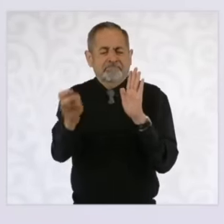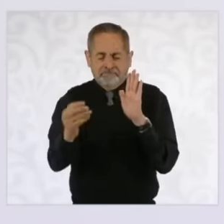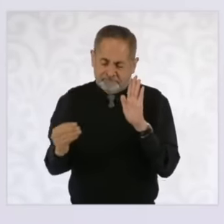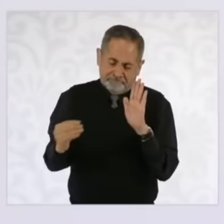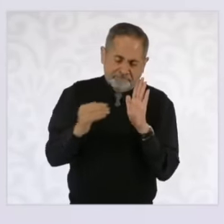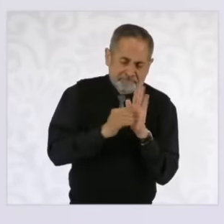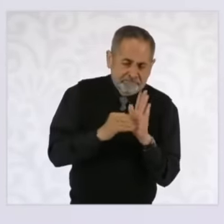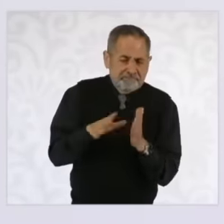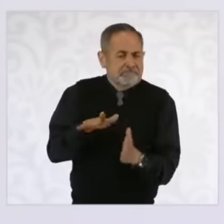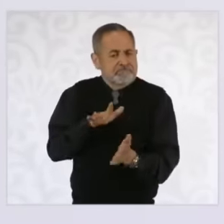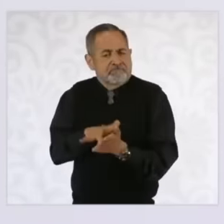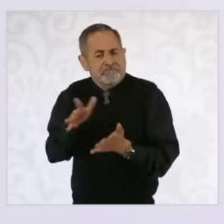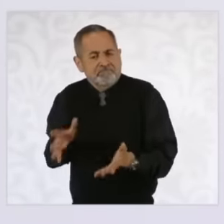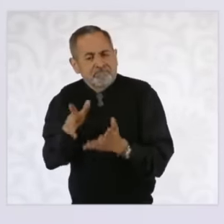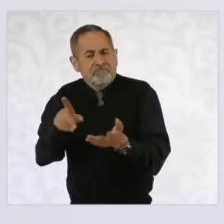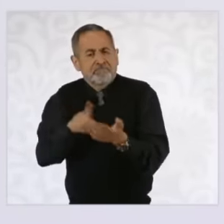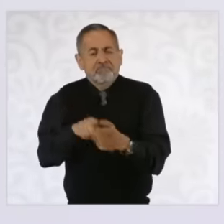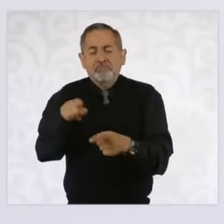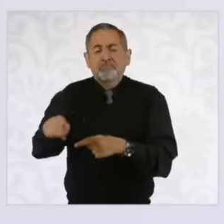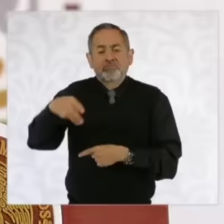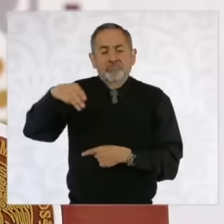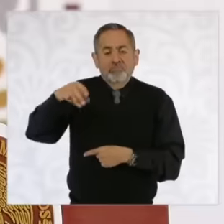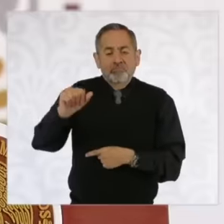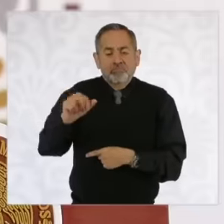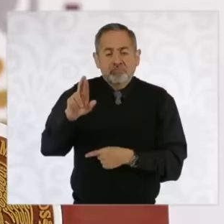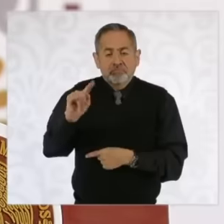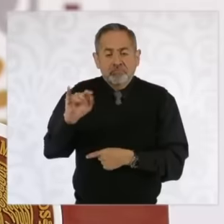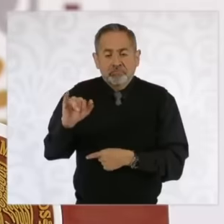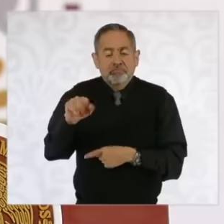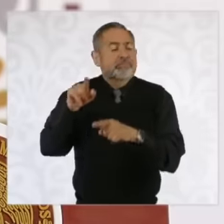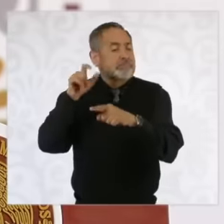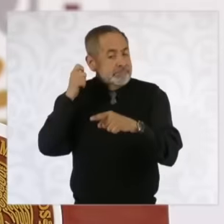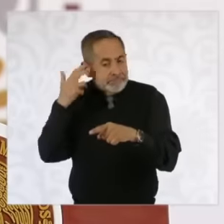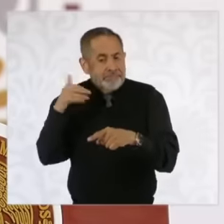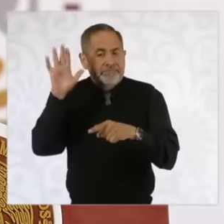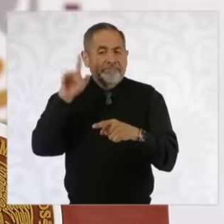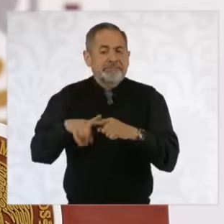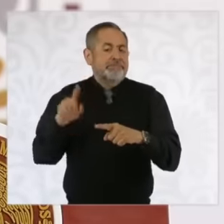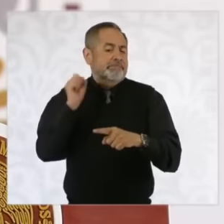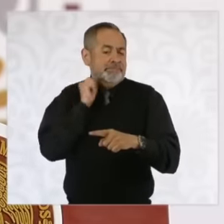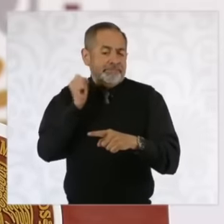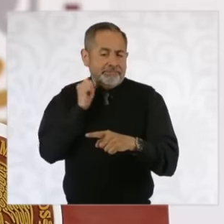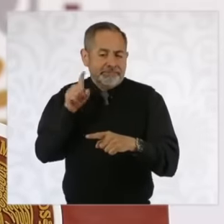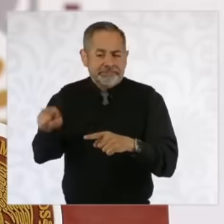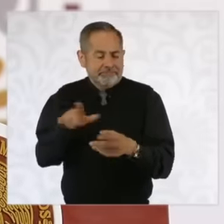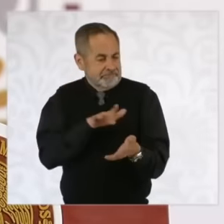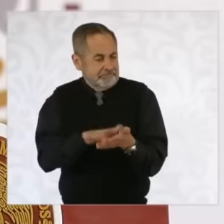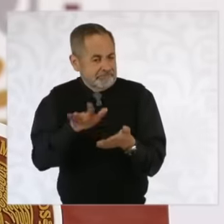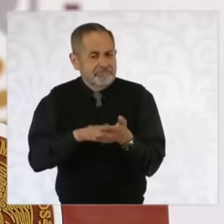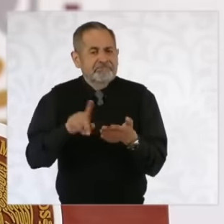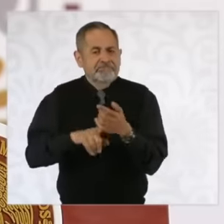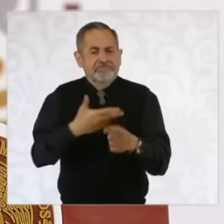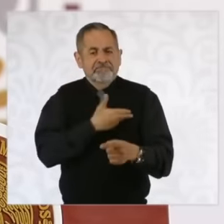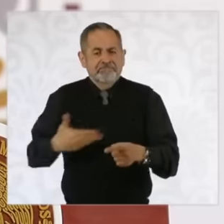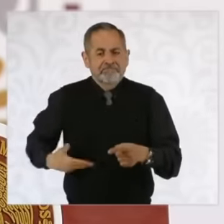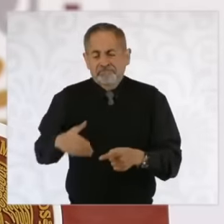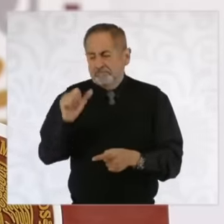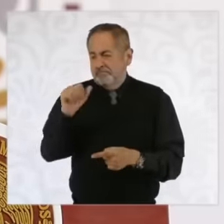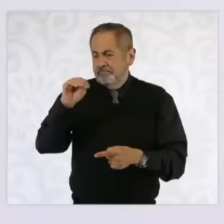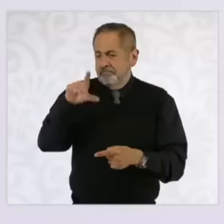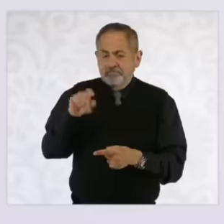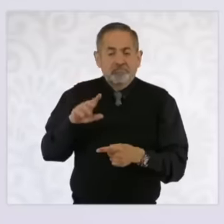Martí promoted when he was a senator and that President López Obrador supported. Well, because we come from the